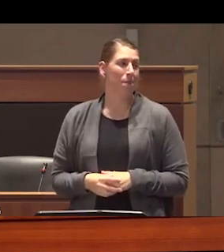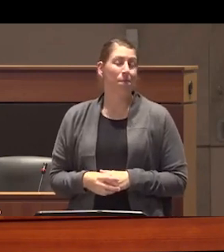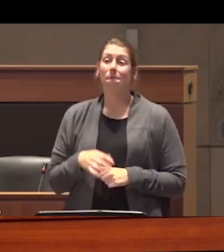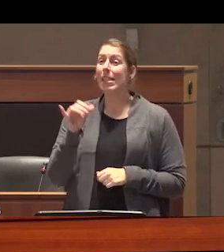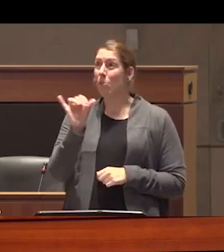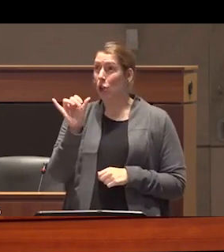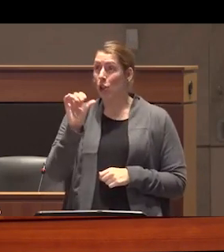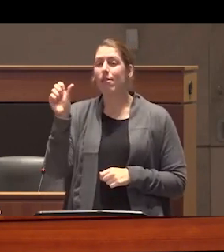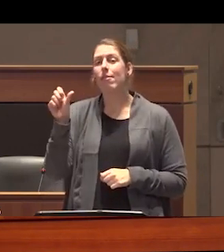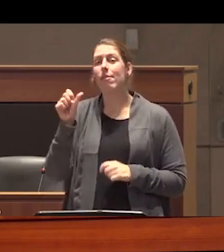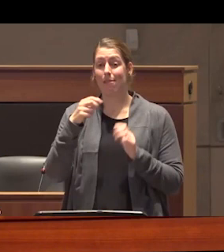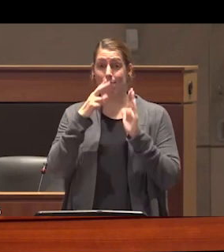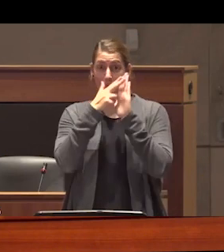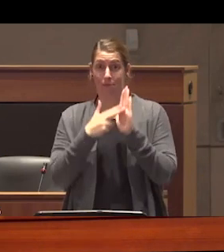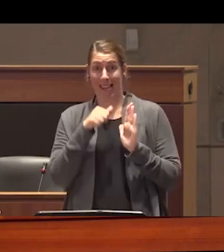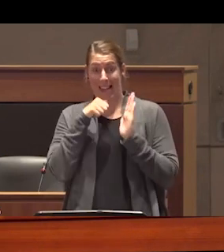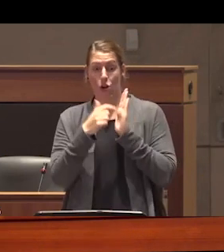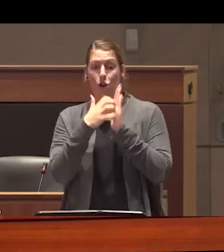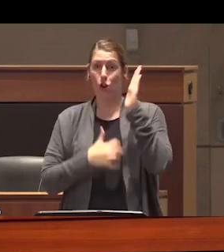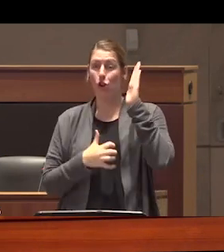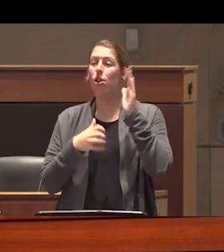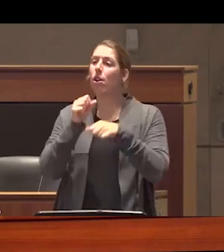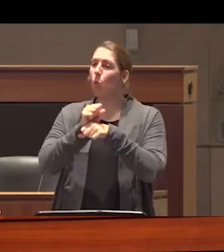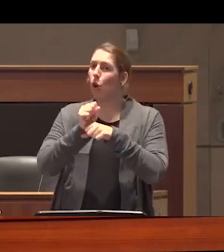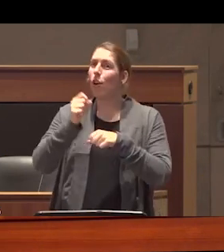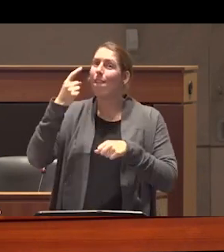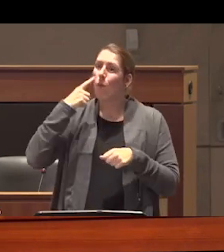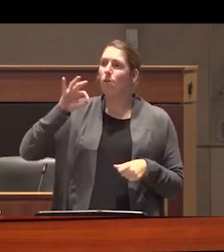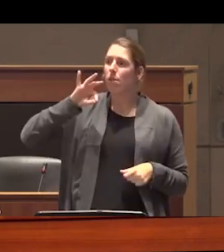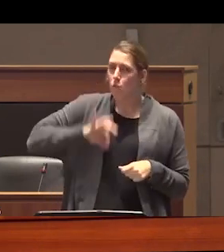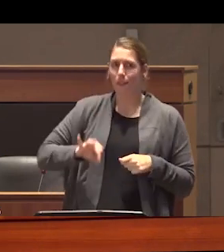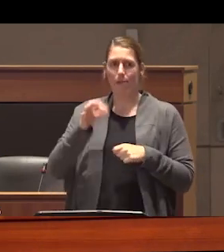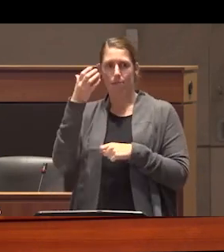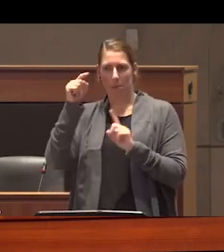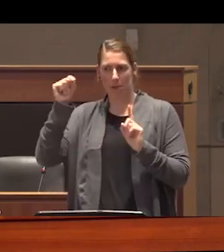the signatories of this letter own or work for profit uh for-profit methodone clinics others